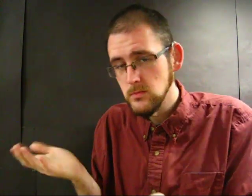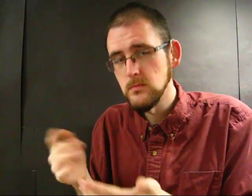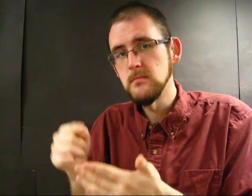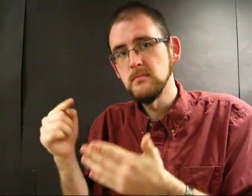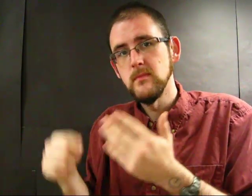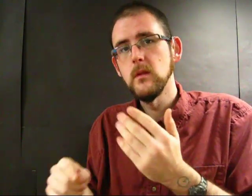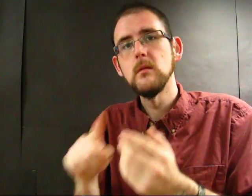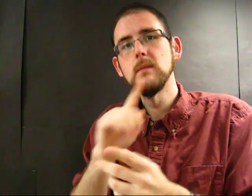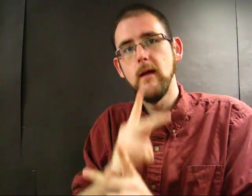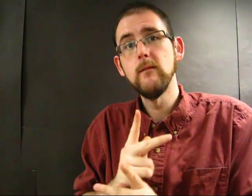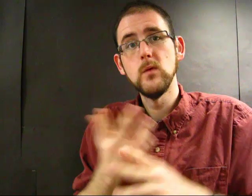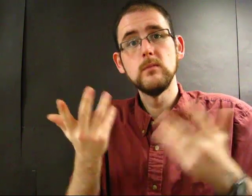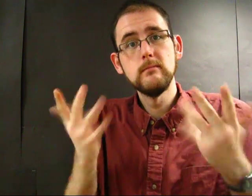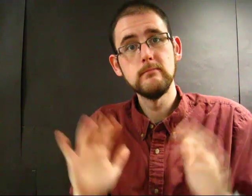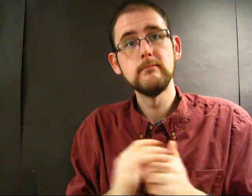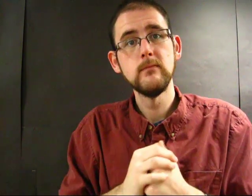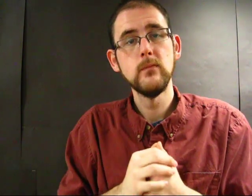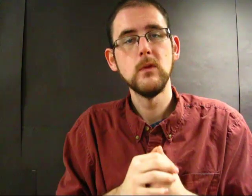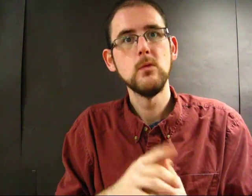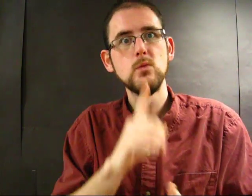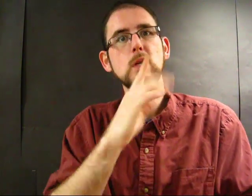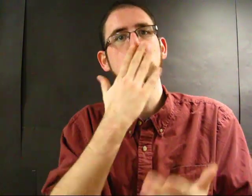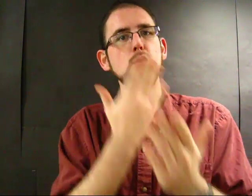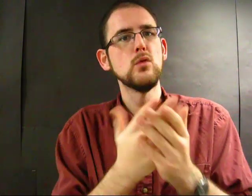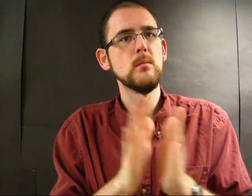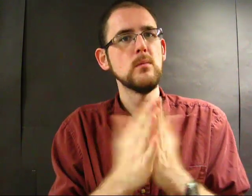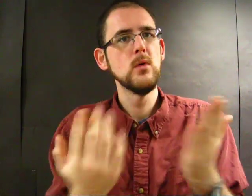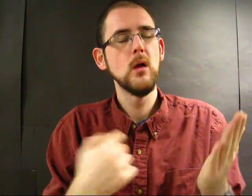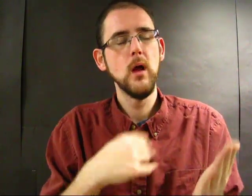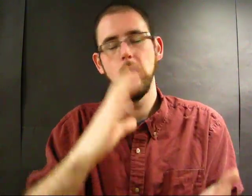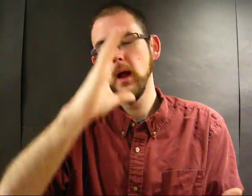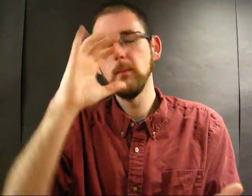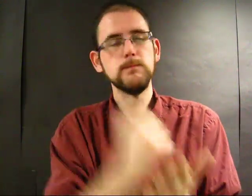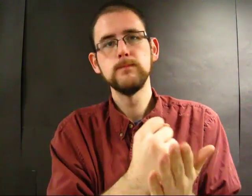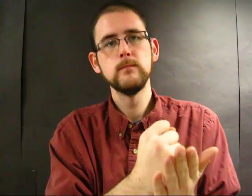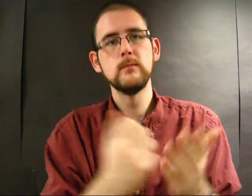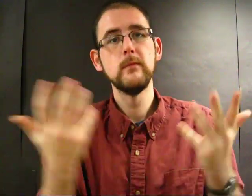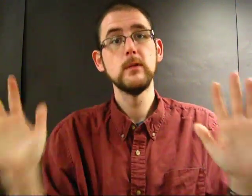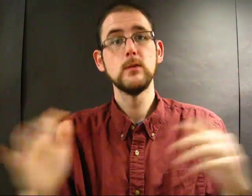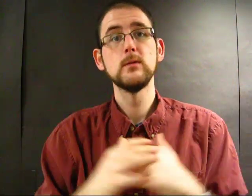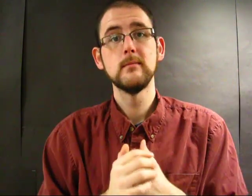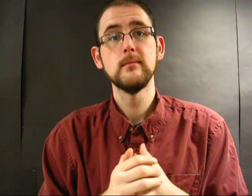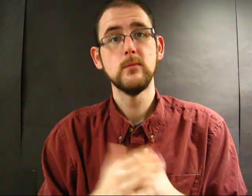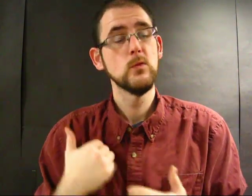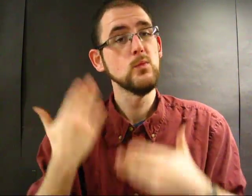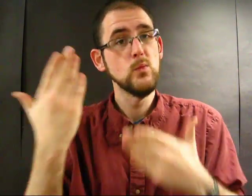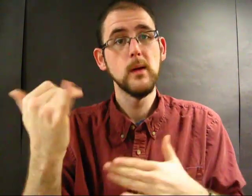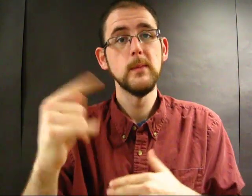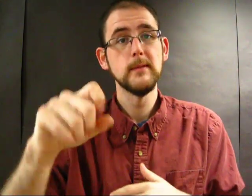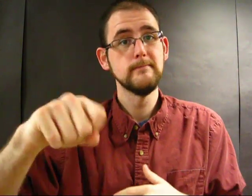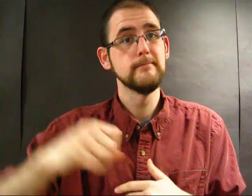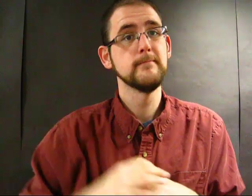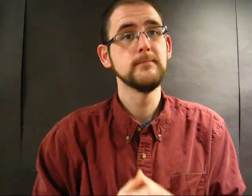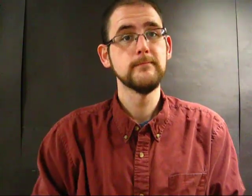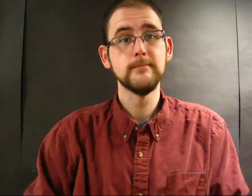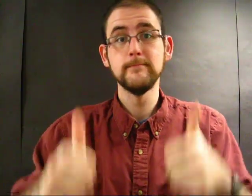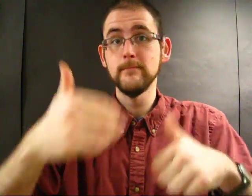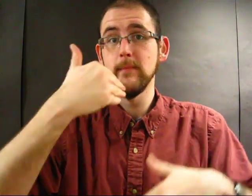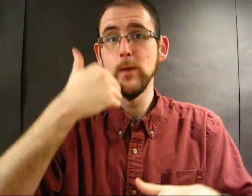In general, just be cautious. It's a good read and I was fascinated by it. I recommend it! Thank you and so long!